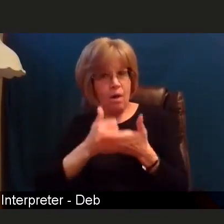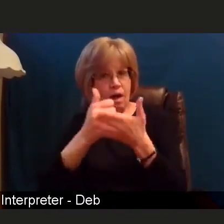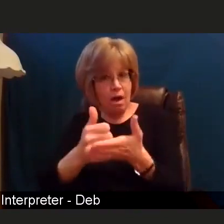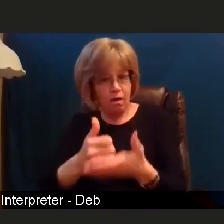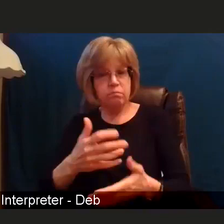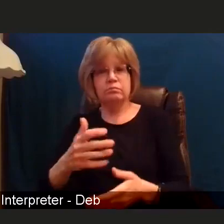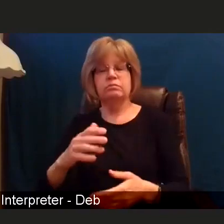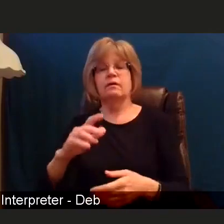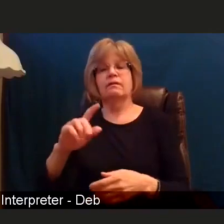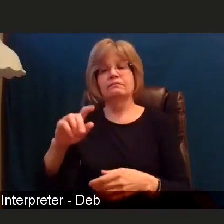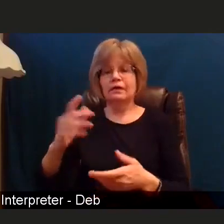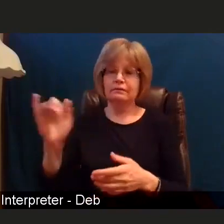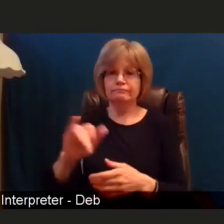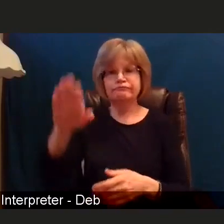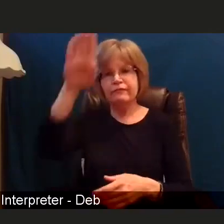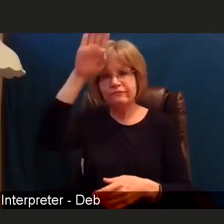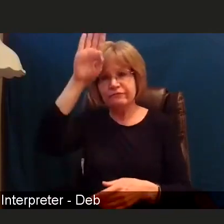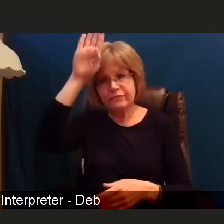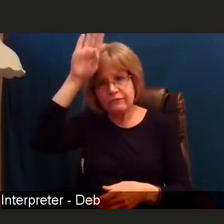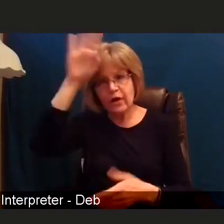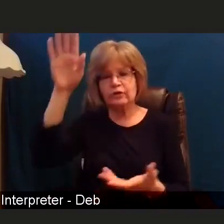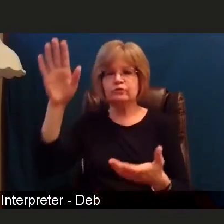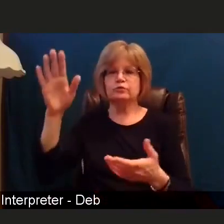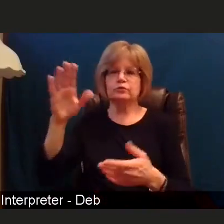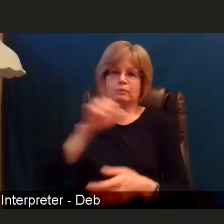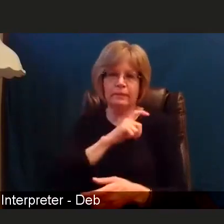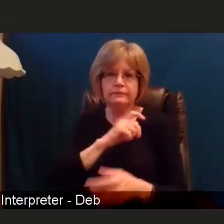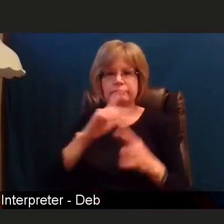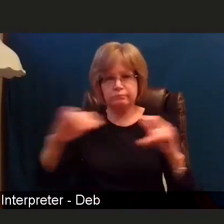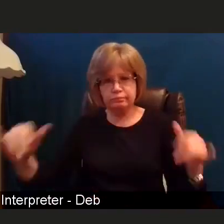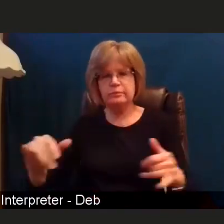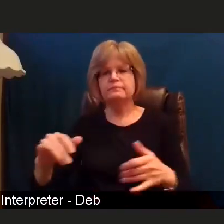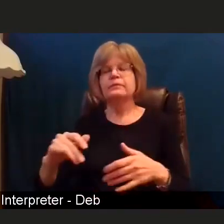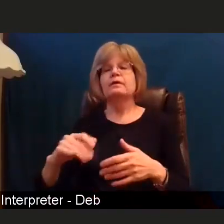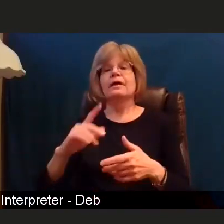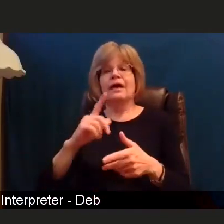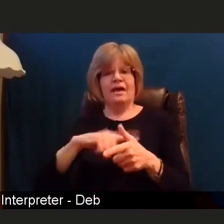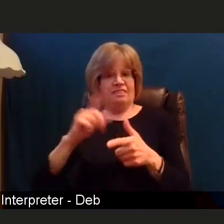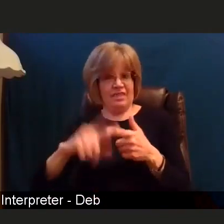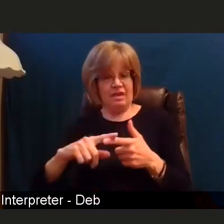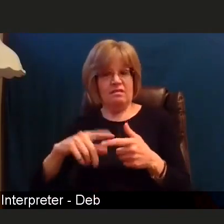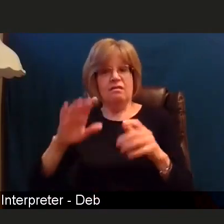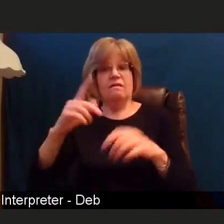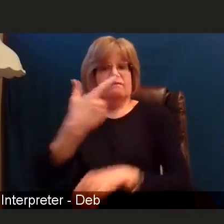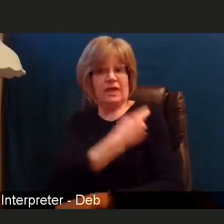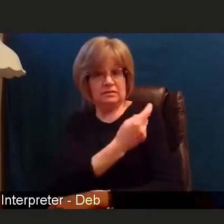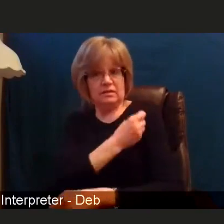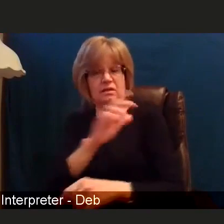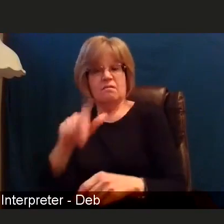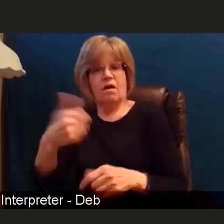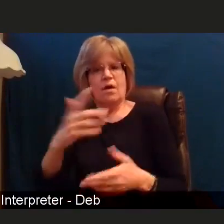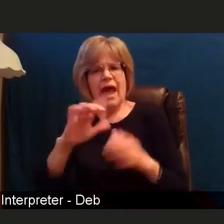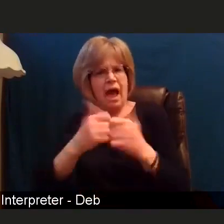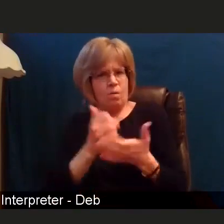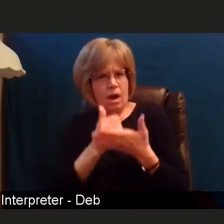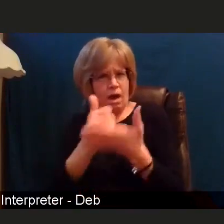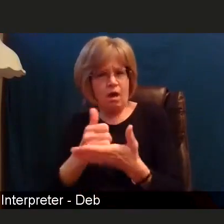with our planning on helping to start vaccinating everybody else, 65 and older and other people